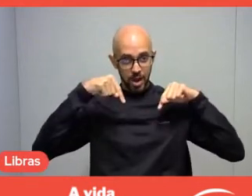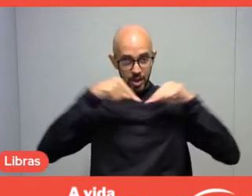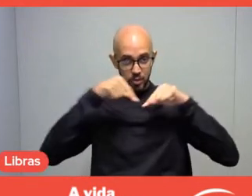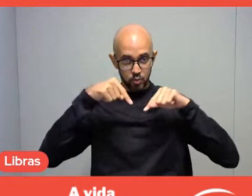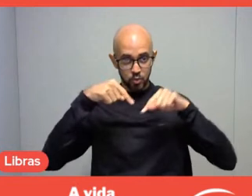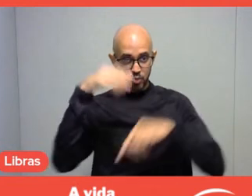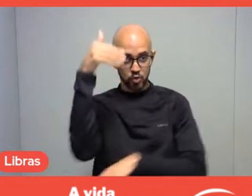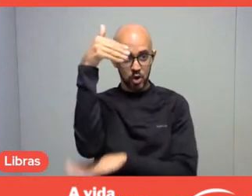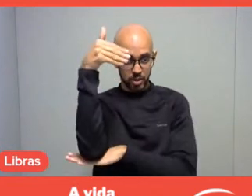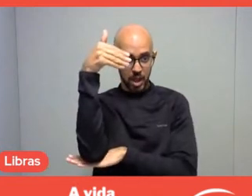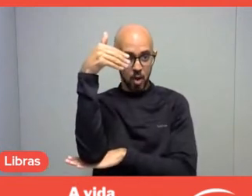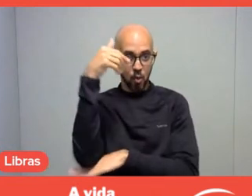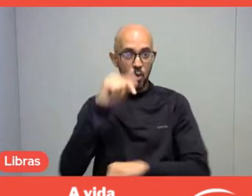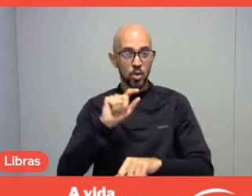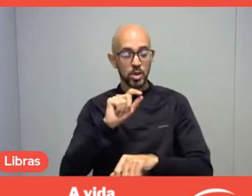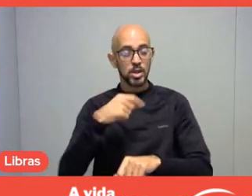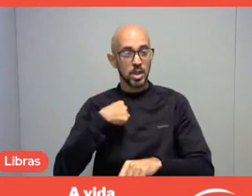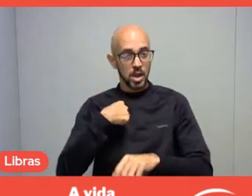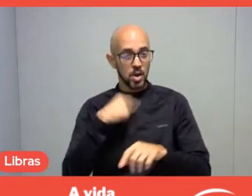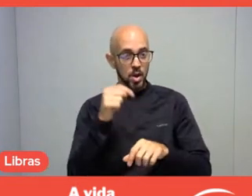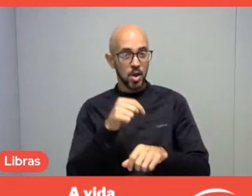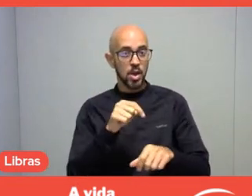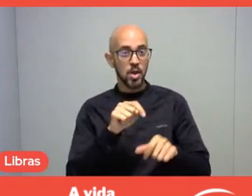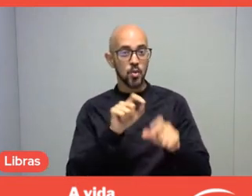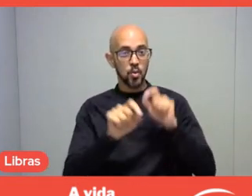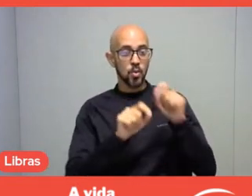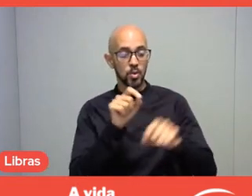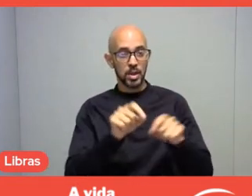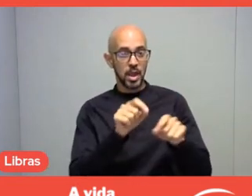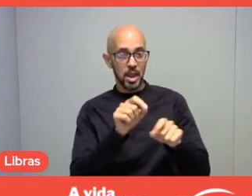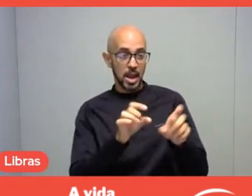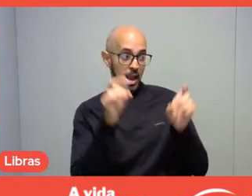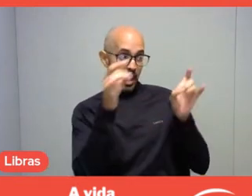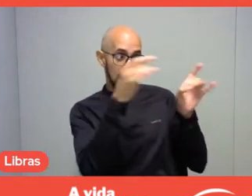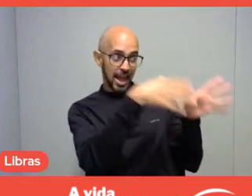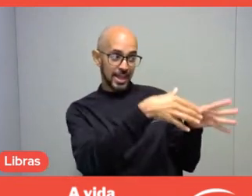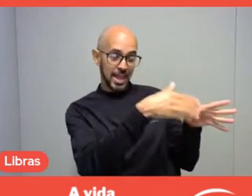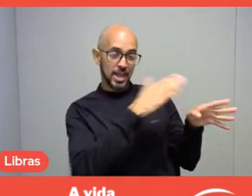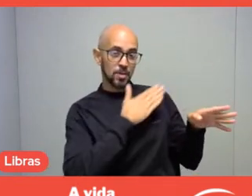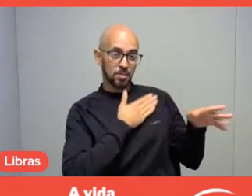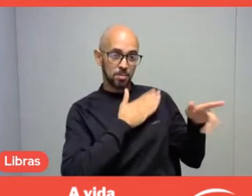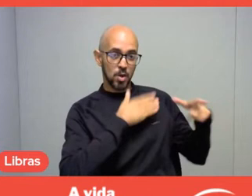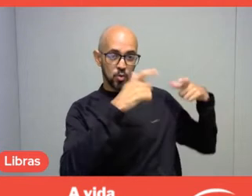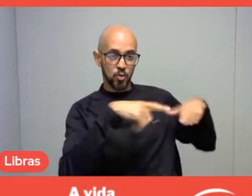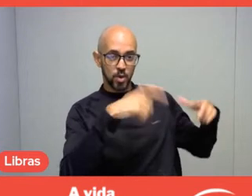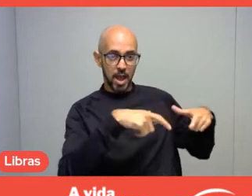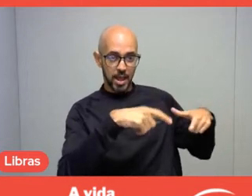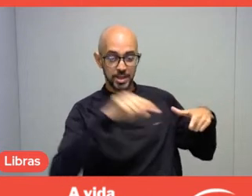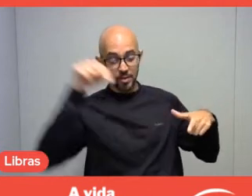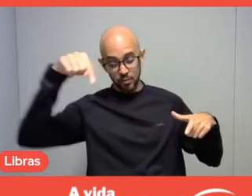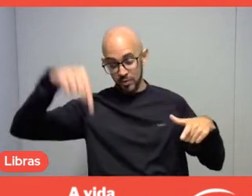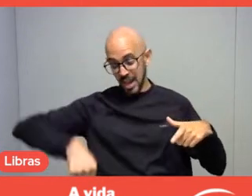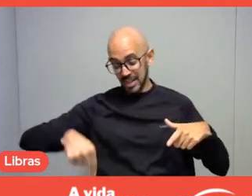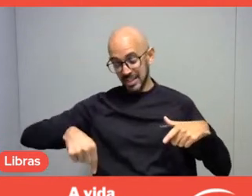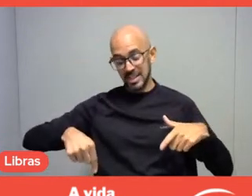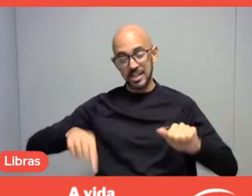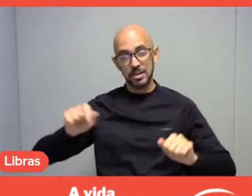I left my privileged academic space and came to the field to develop, with the local city hall,